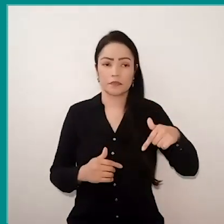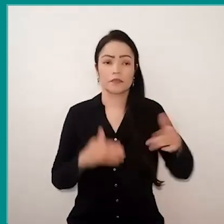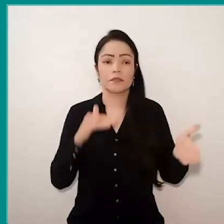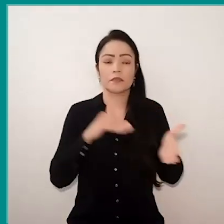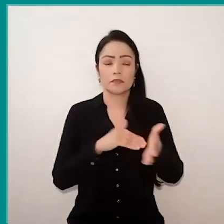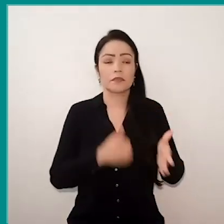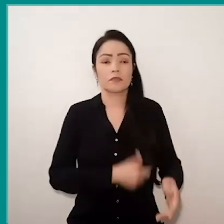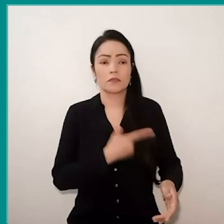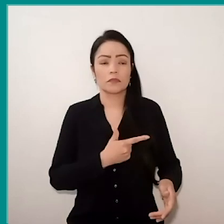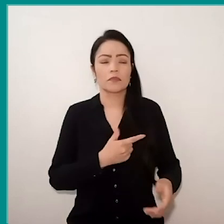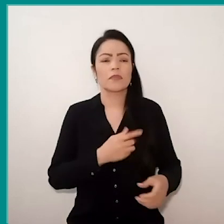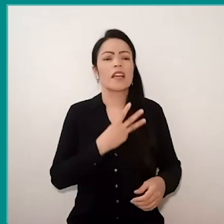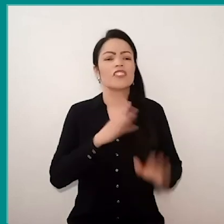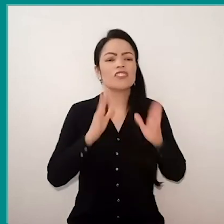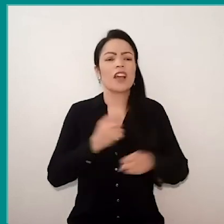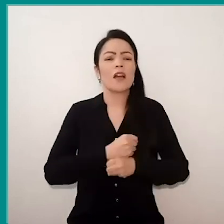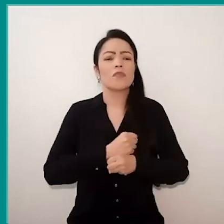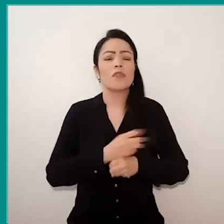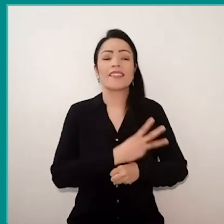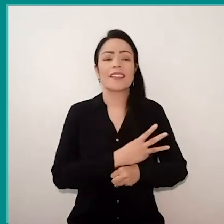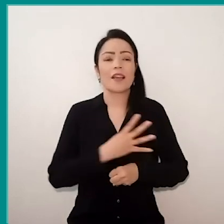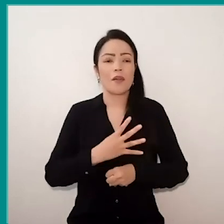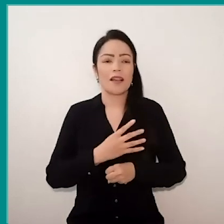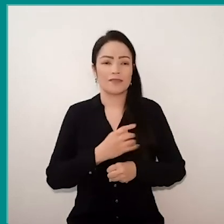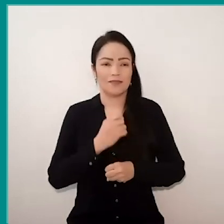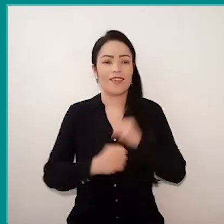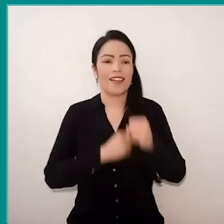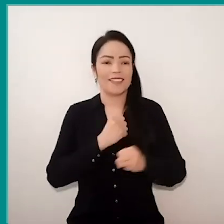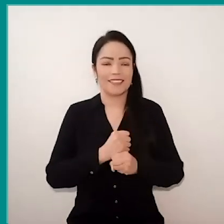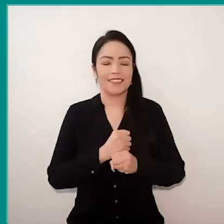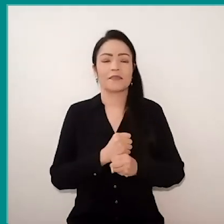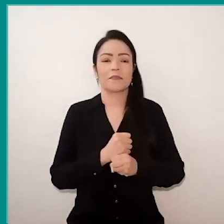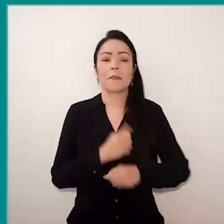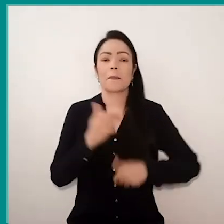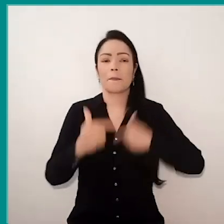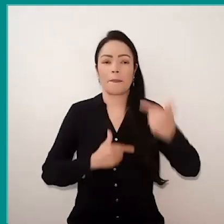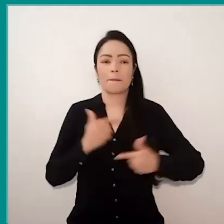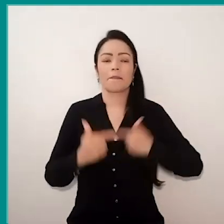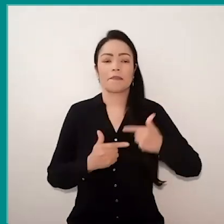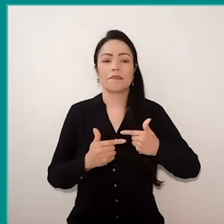34 years ago exactly. Our acting, it comes in perspective